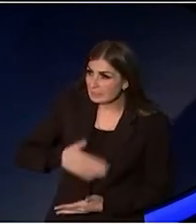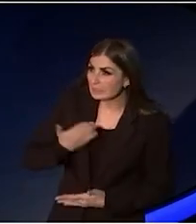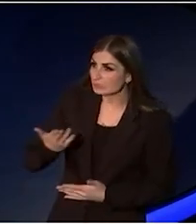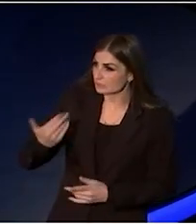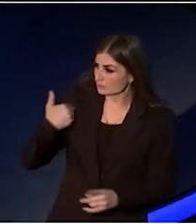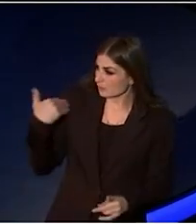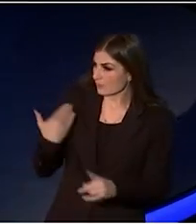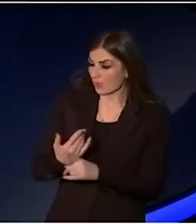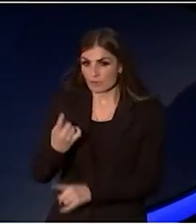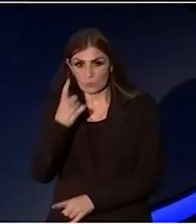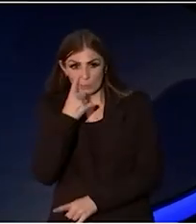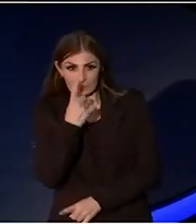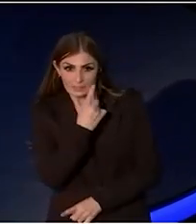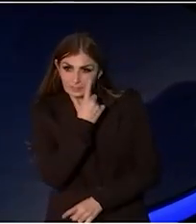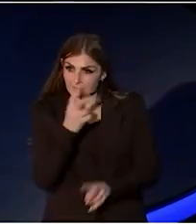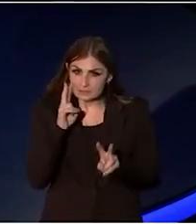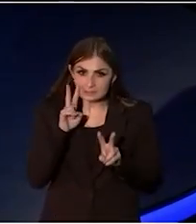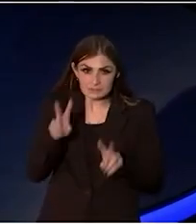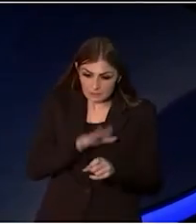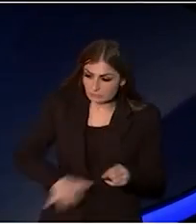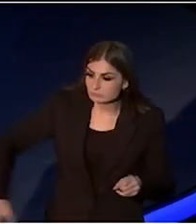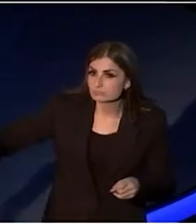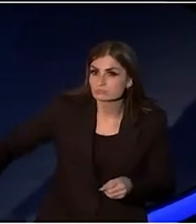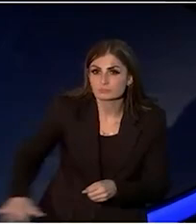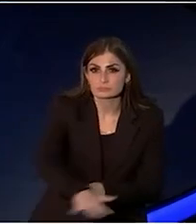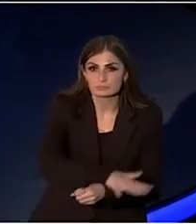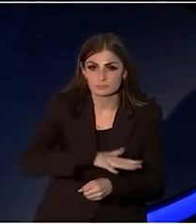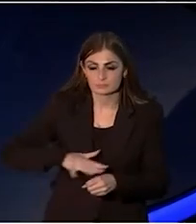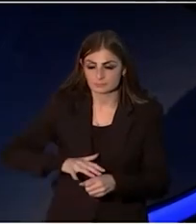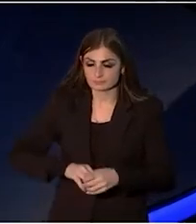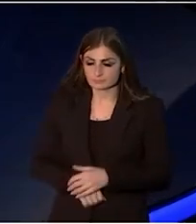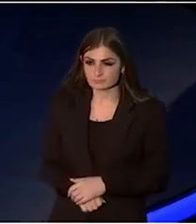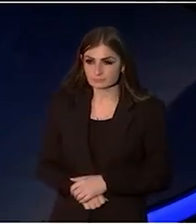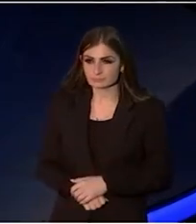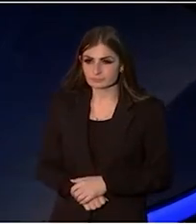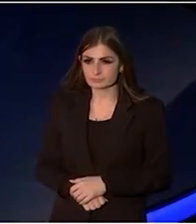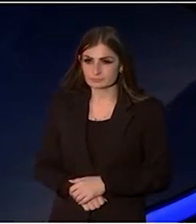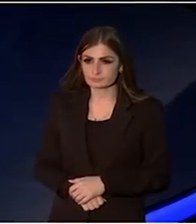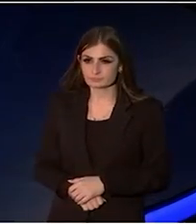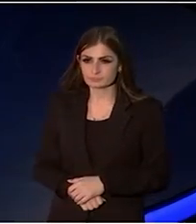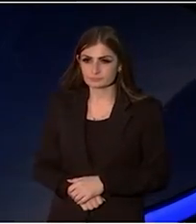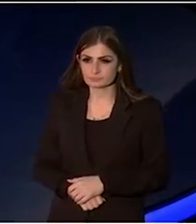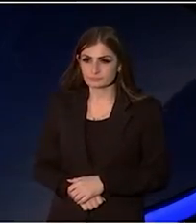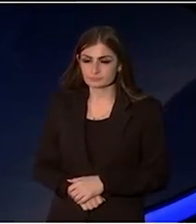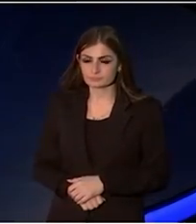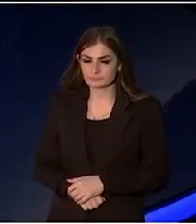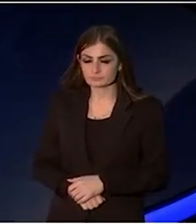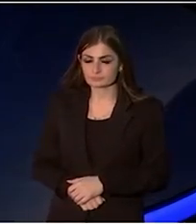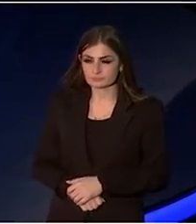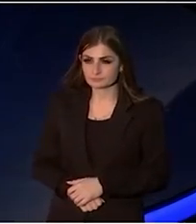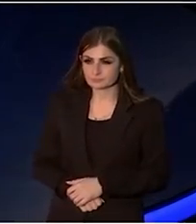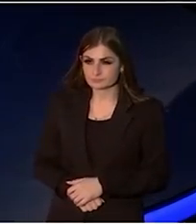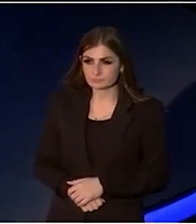endure in this foreign soil that even bloomed untended.